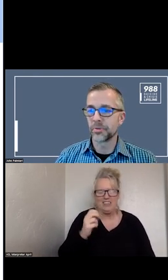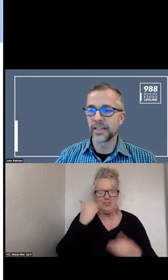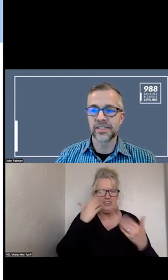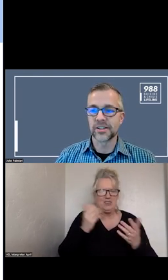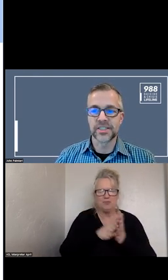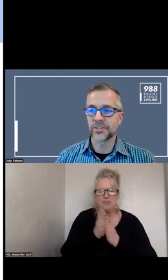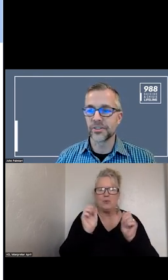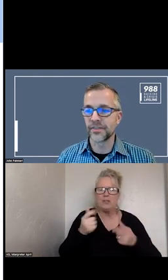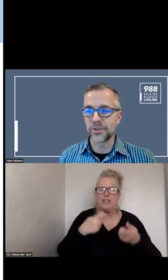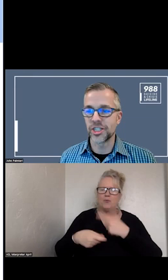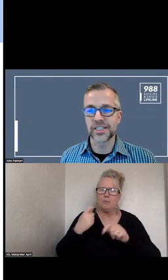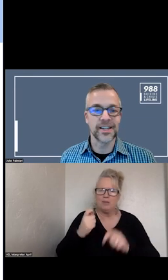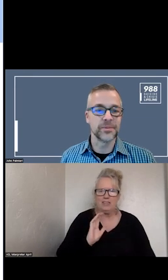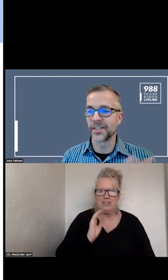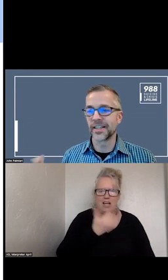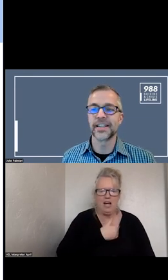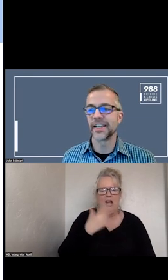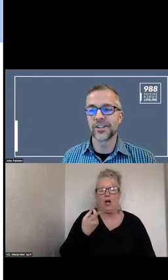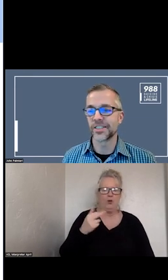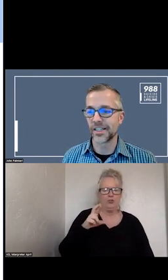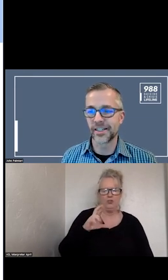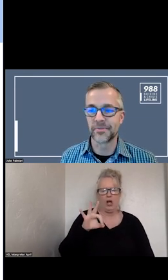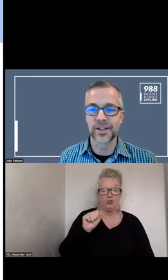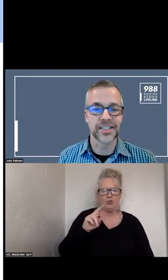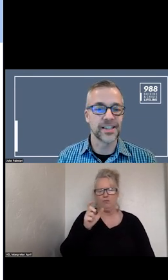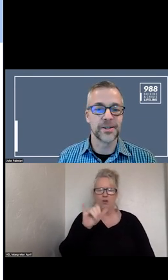REPLACE THE DOCTOR FAUCI SIGN WITH THE 988 SIGN AND I AM EXCITED